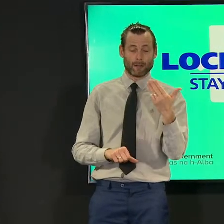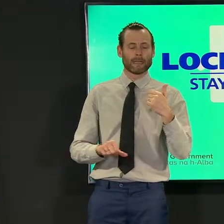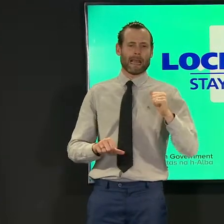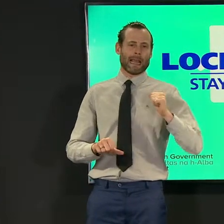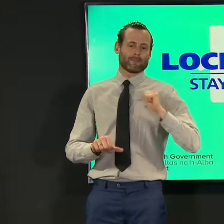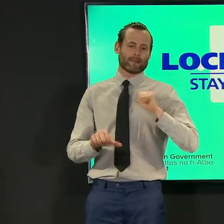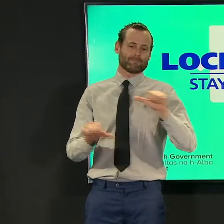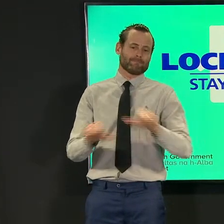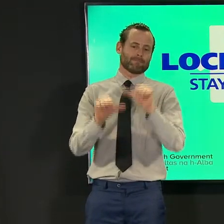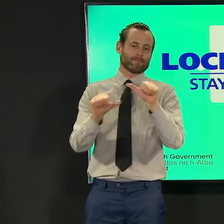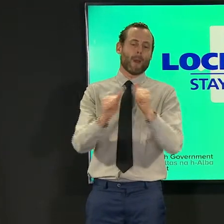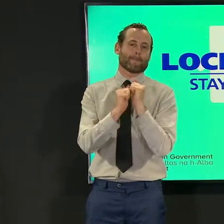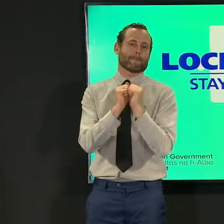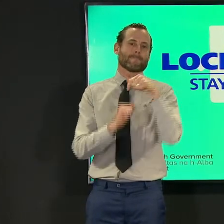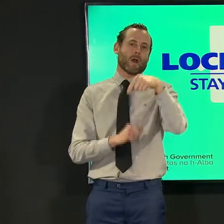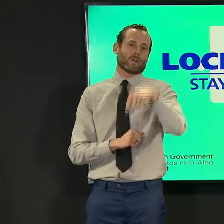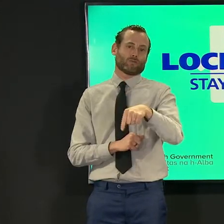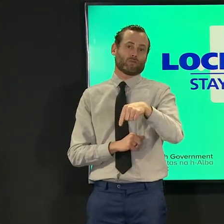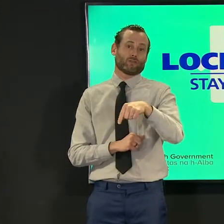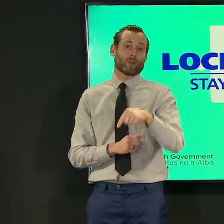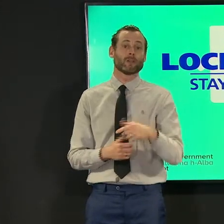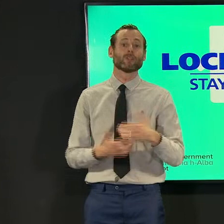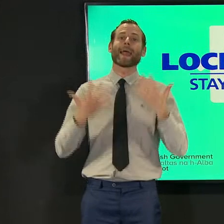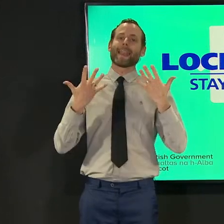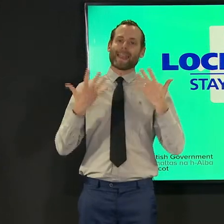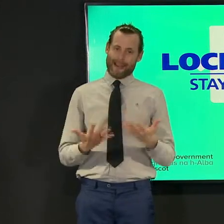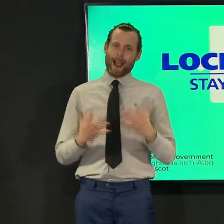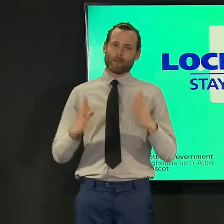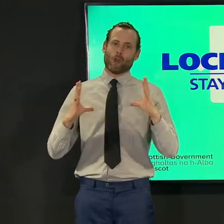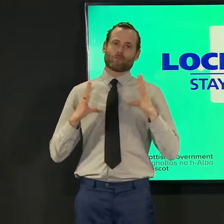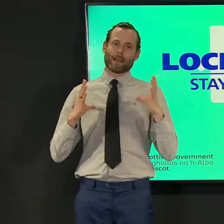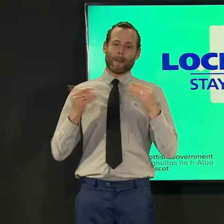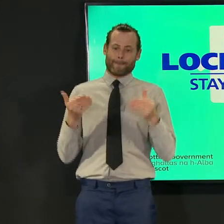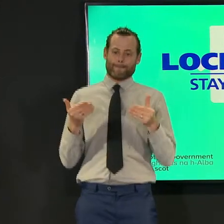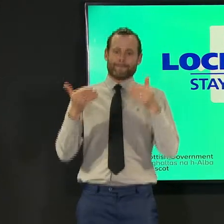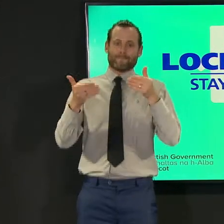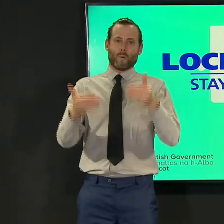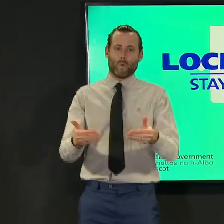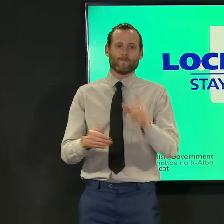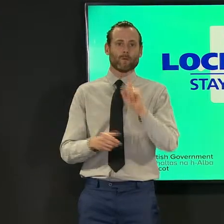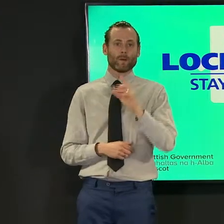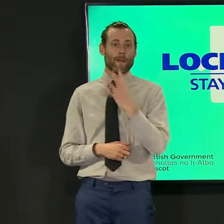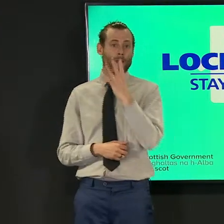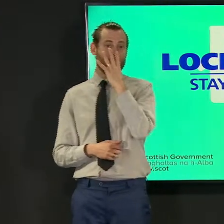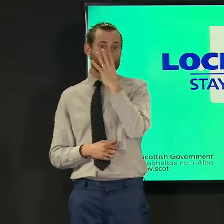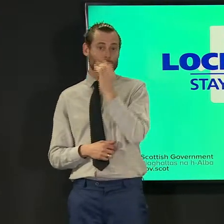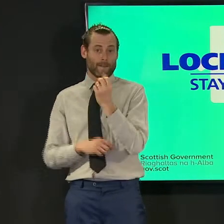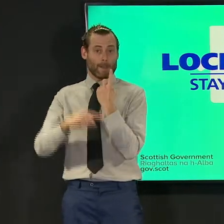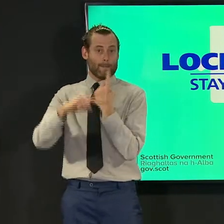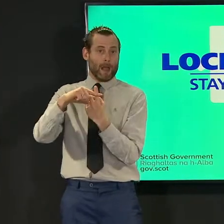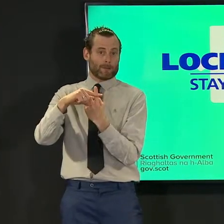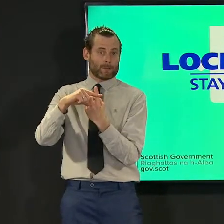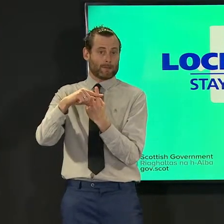and we now expect to be able to offer a first dose to everyone over 50 and to all adults with an